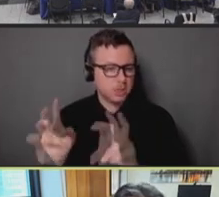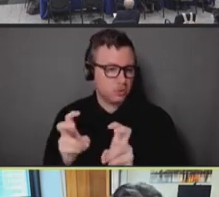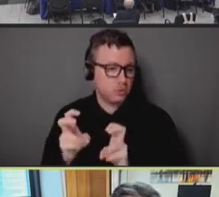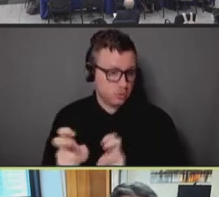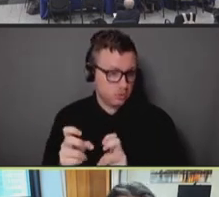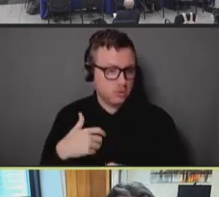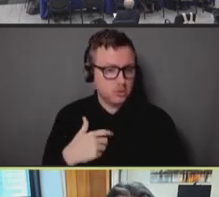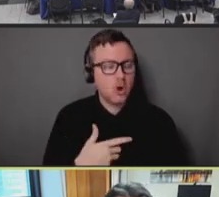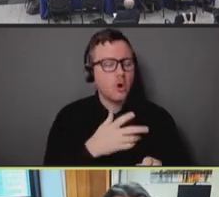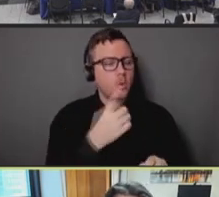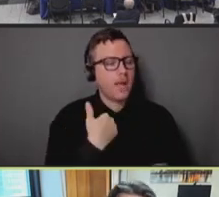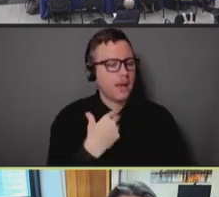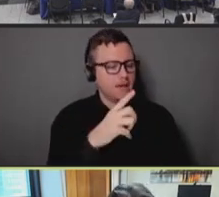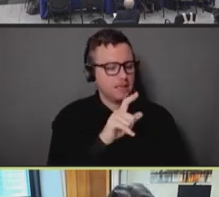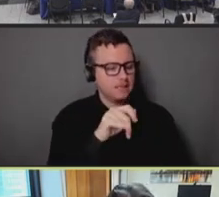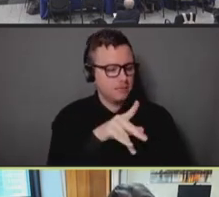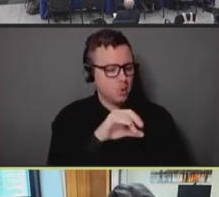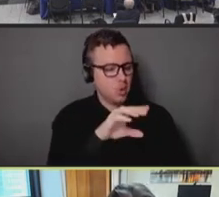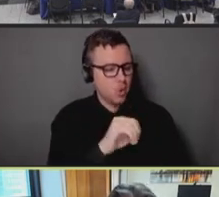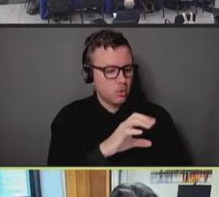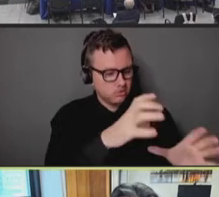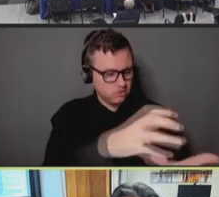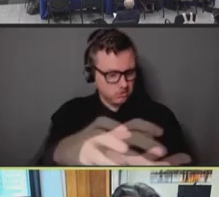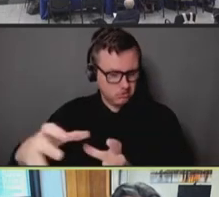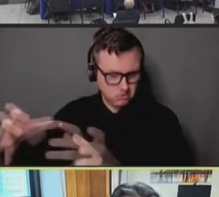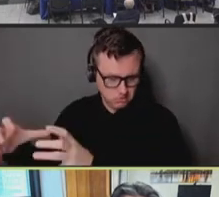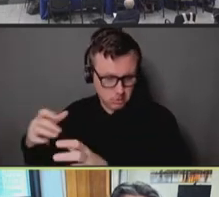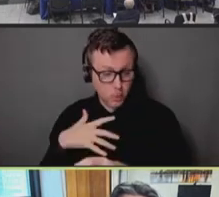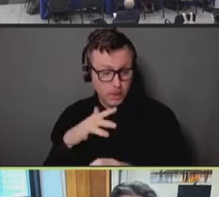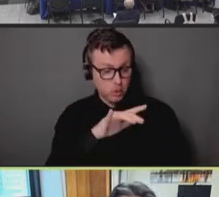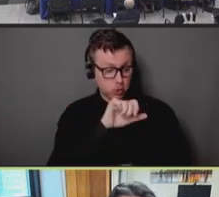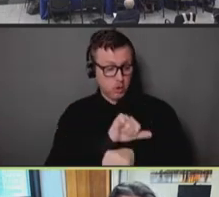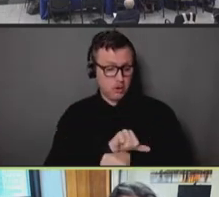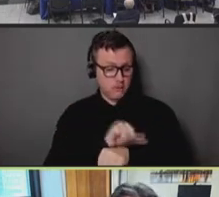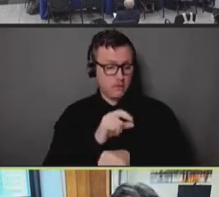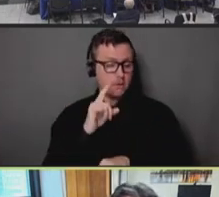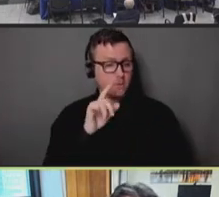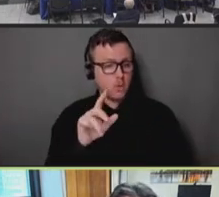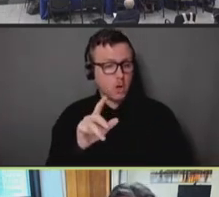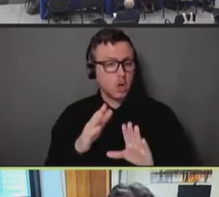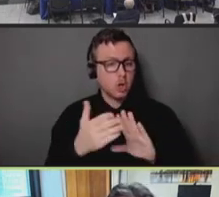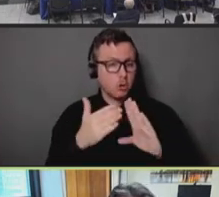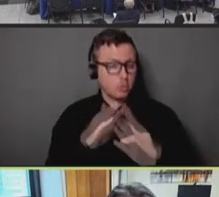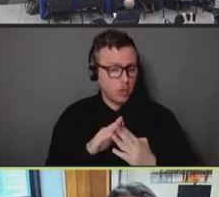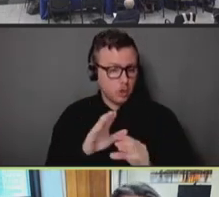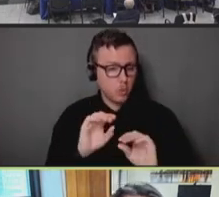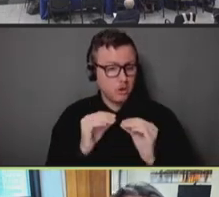We reserved vaccination appointments for community-based organizations. So these are